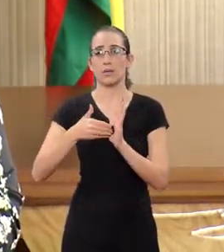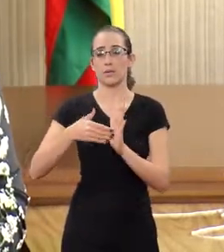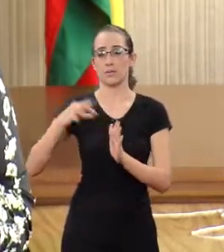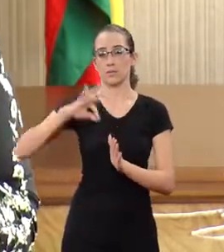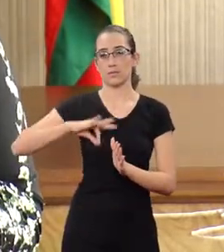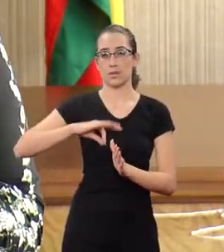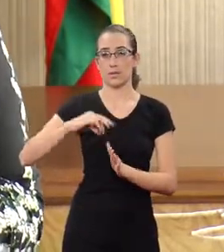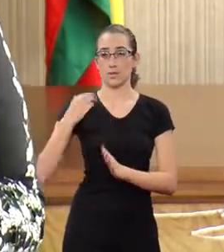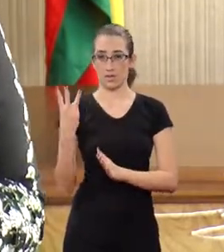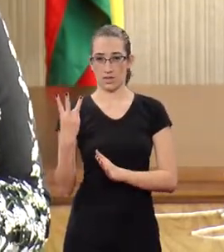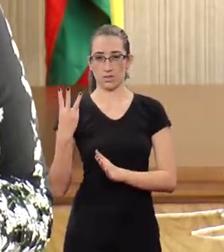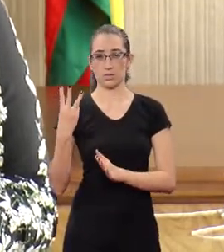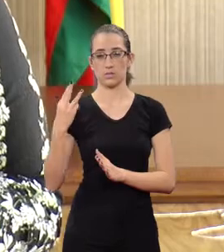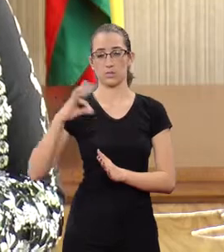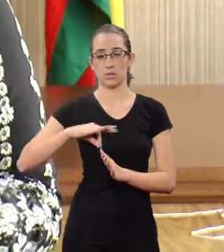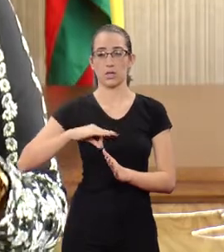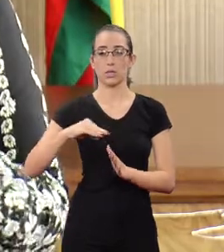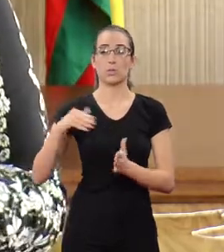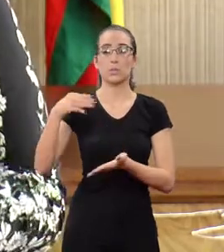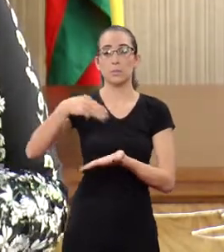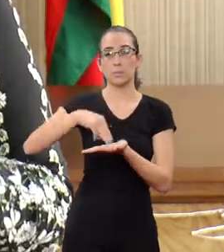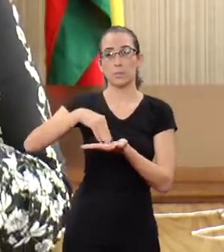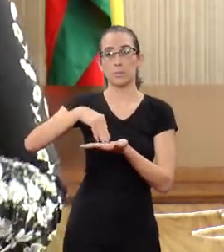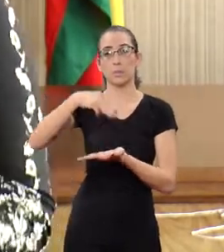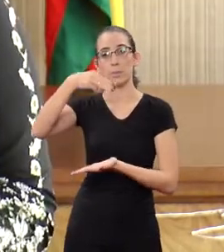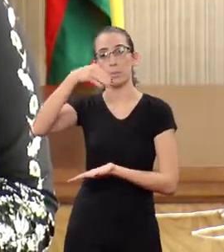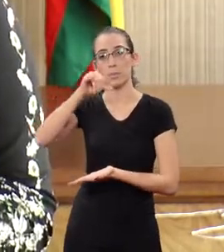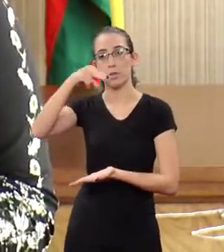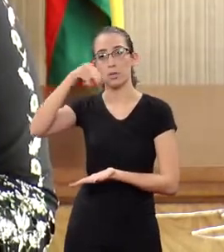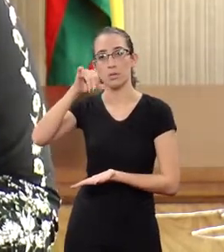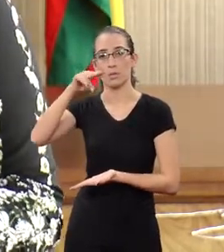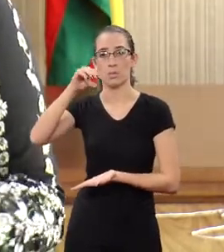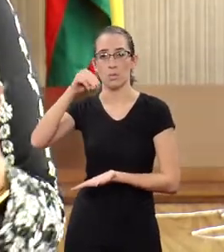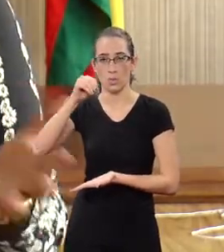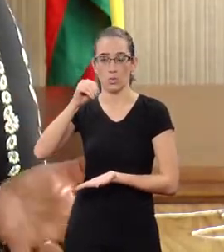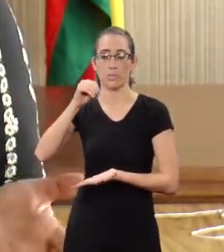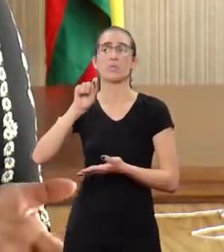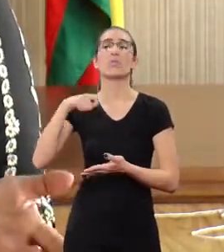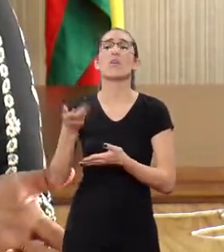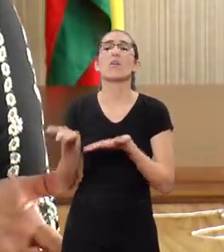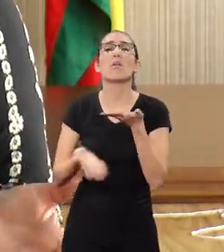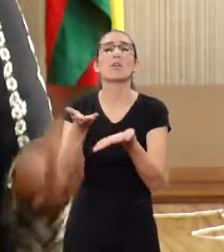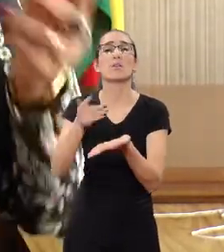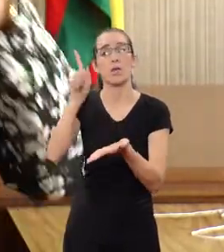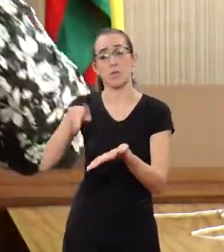What is our assistance? It's the assistance of professors and their students